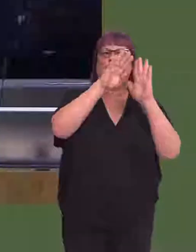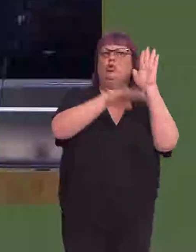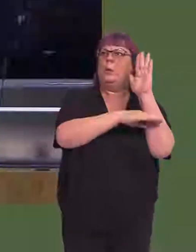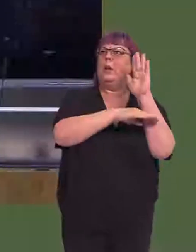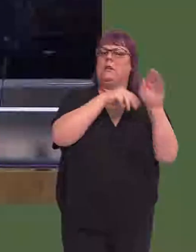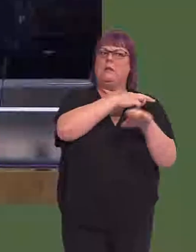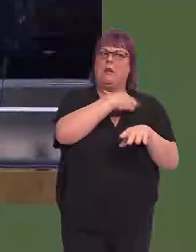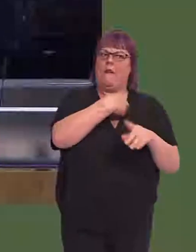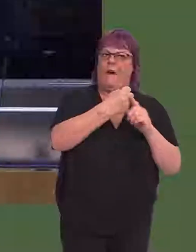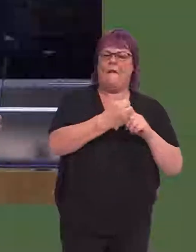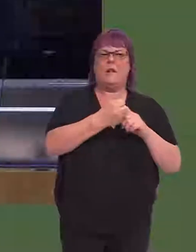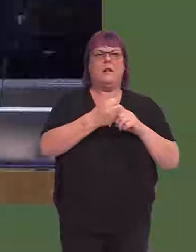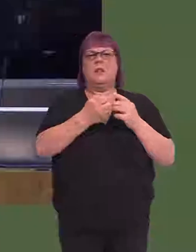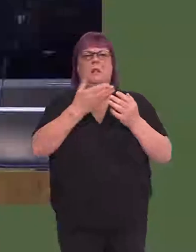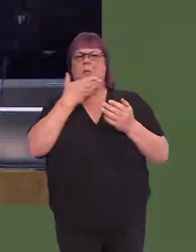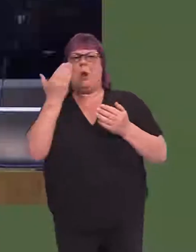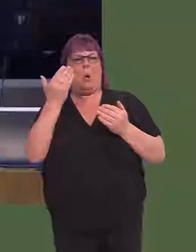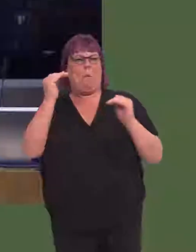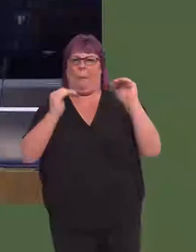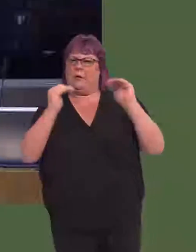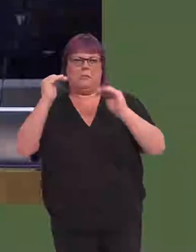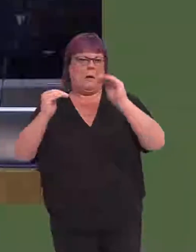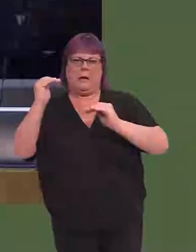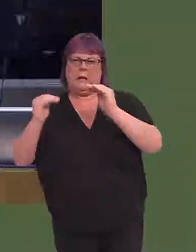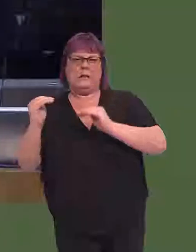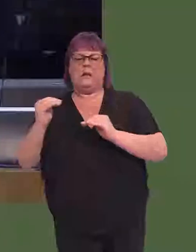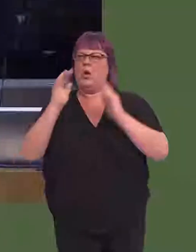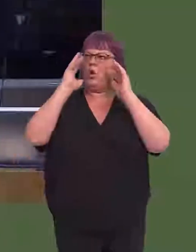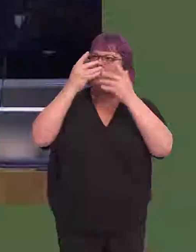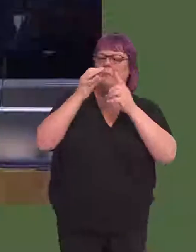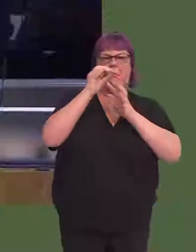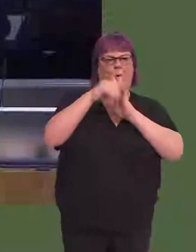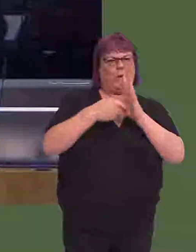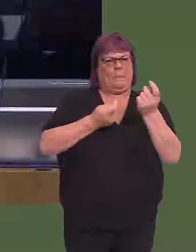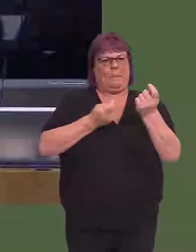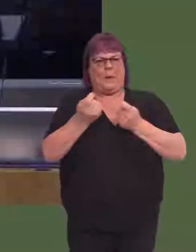there's a lack of in-depth analysis and benchmarking; there is concern about the project management